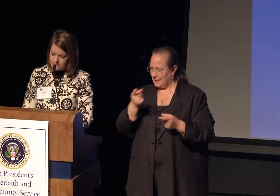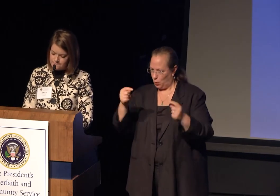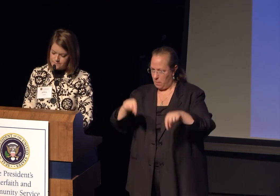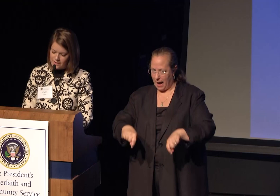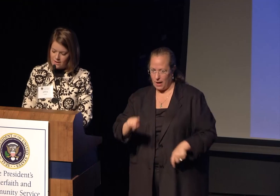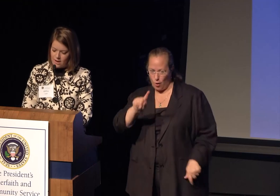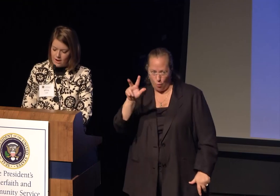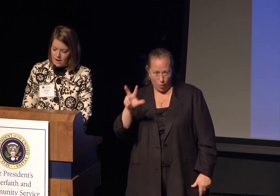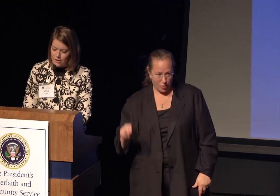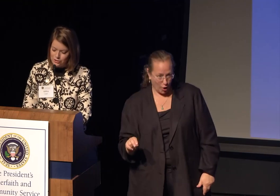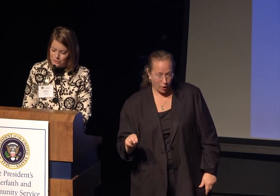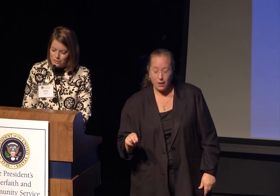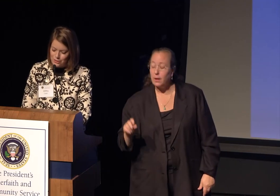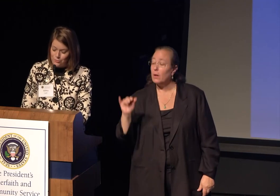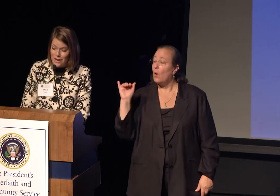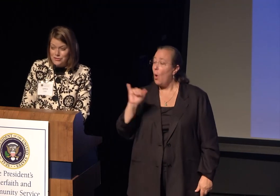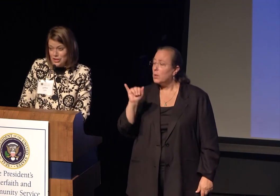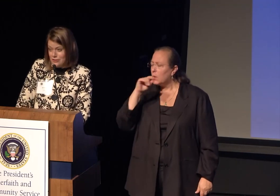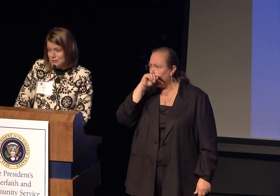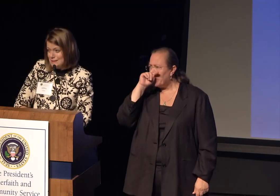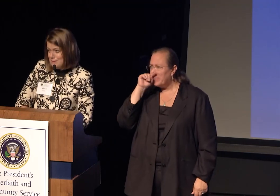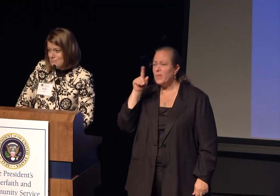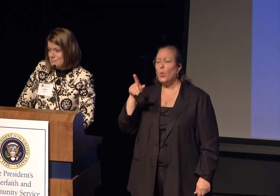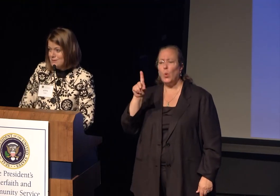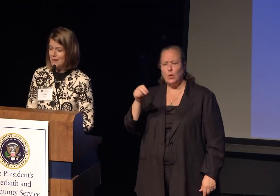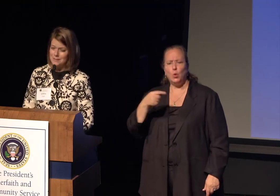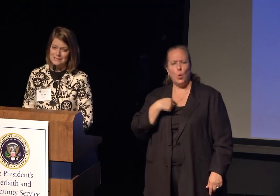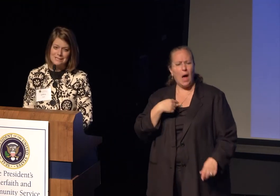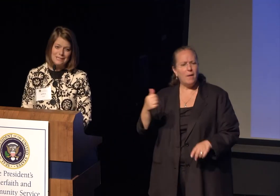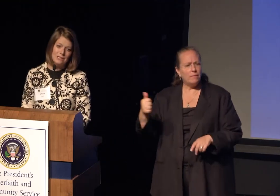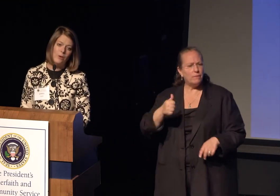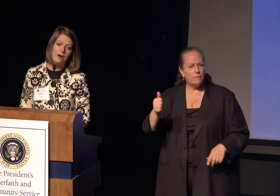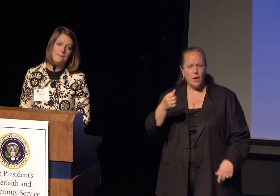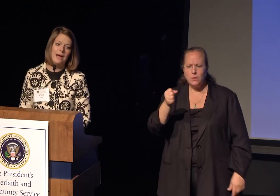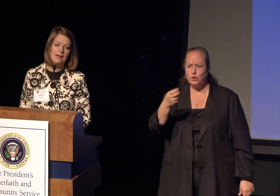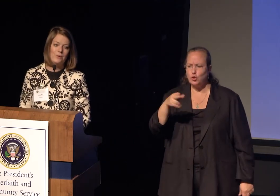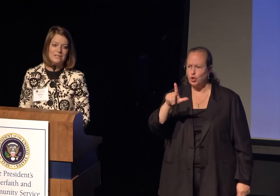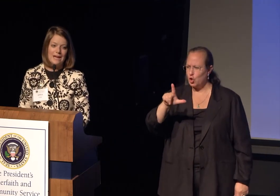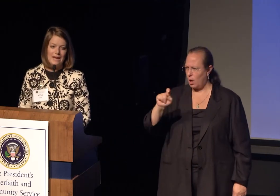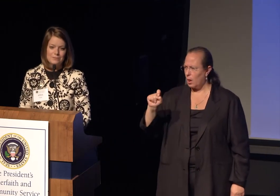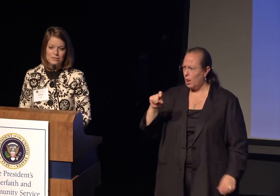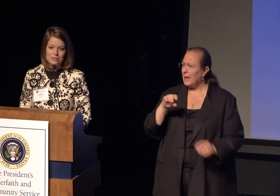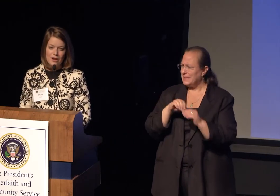I also want to note, we have shuttles, it's listed in the welcome packet what times those are.